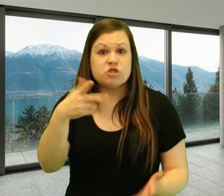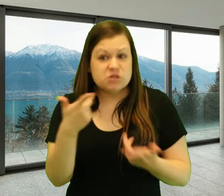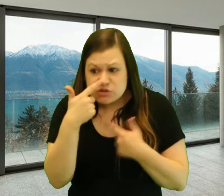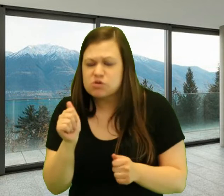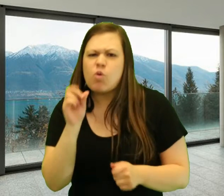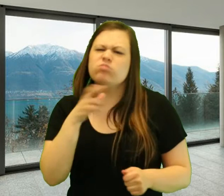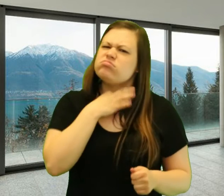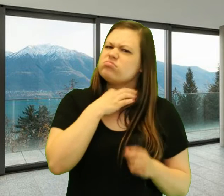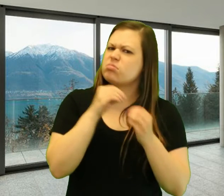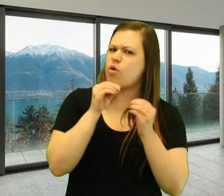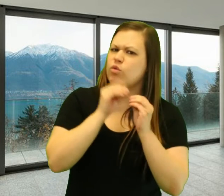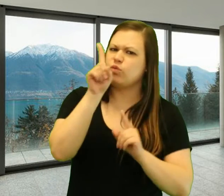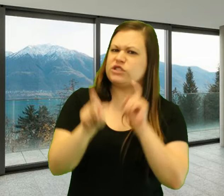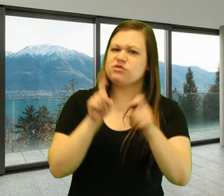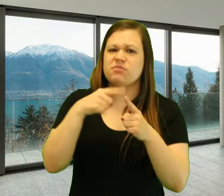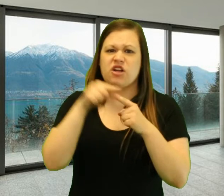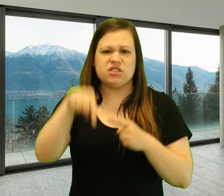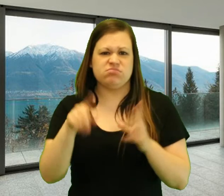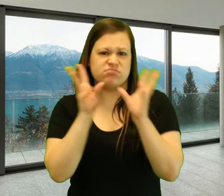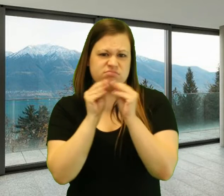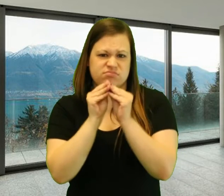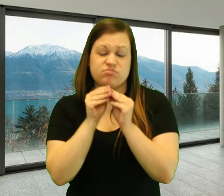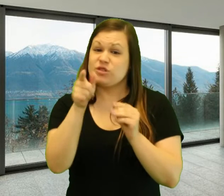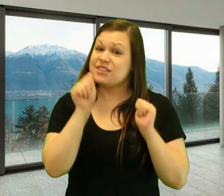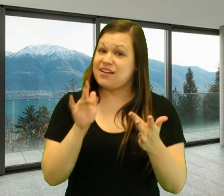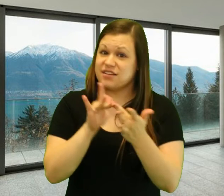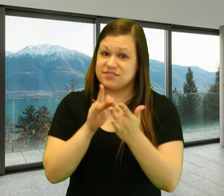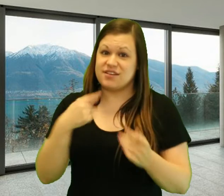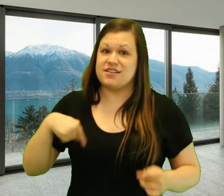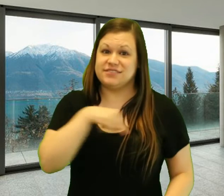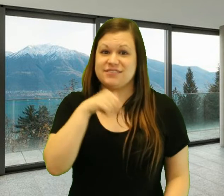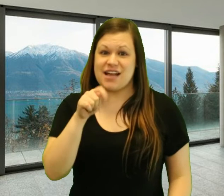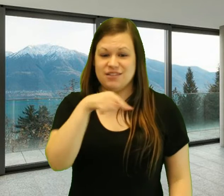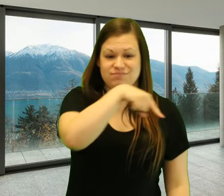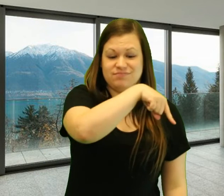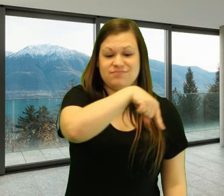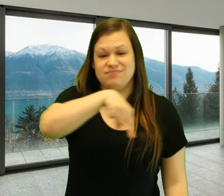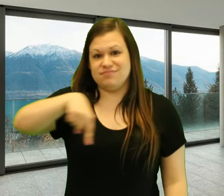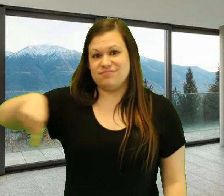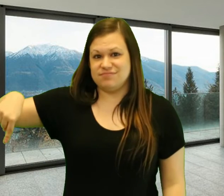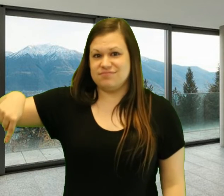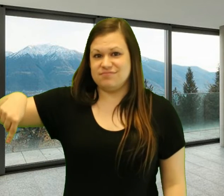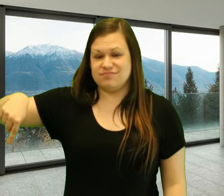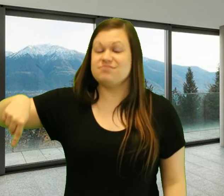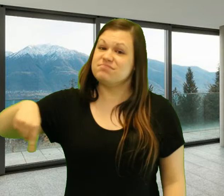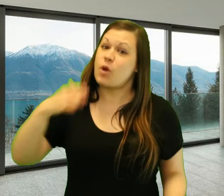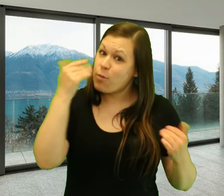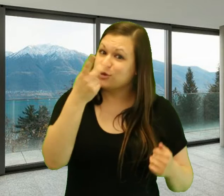If you are interested, curious or just have more questions about this meeting Contact us at VP 702-475-4751 or Voice 702-363-3323